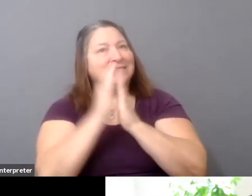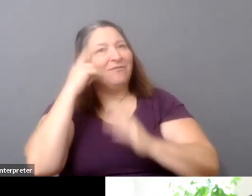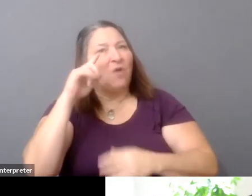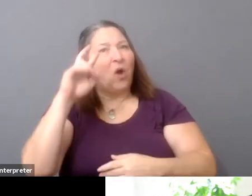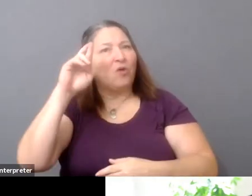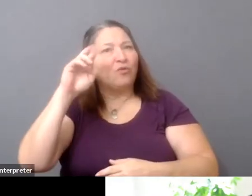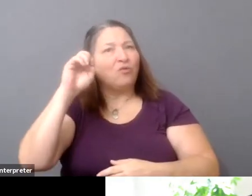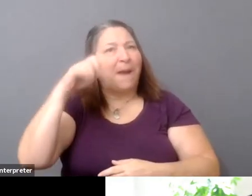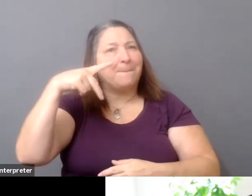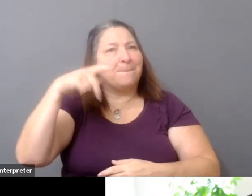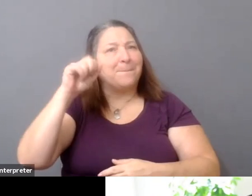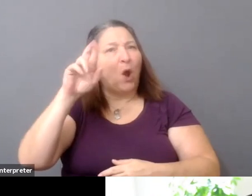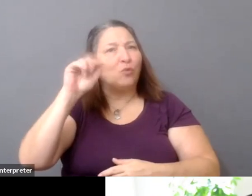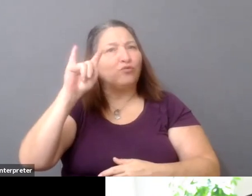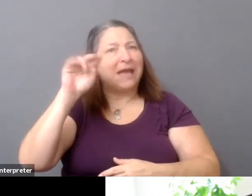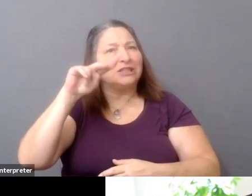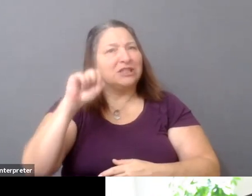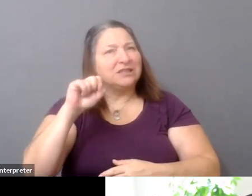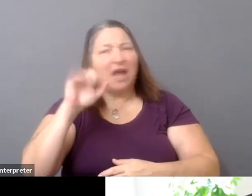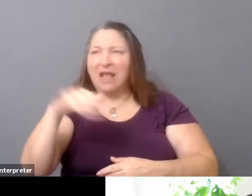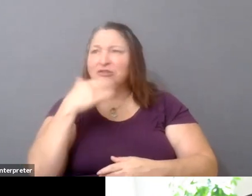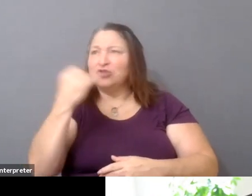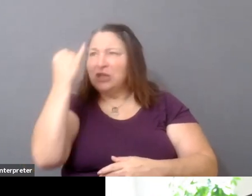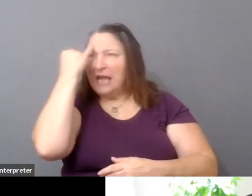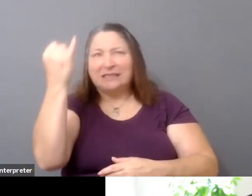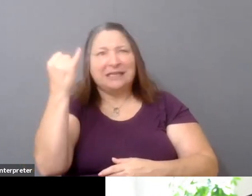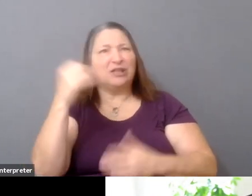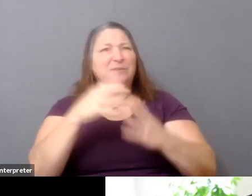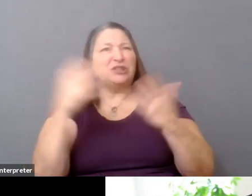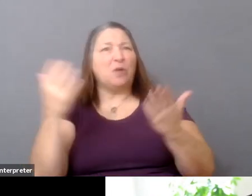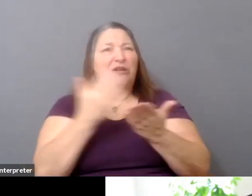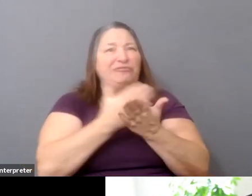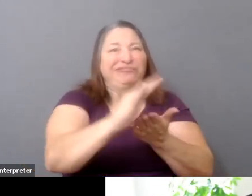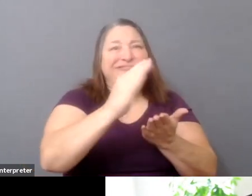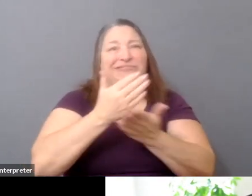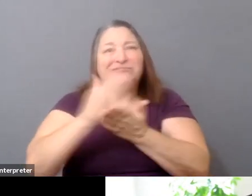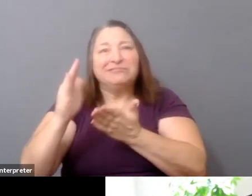You know, the fact that there has been so much exclusion of Black filmmakers from the Criterion Collection,